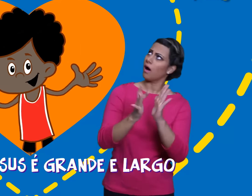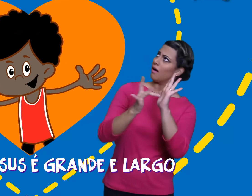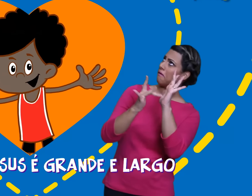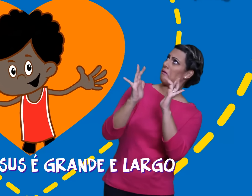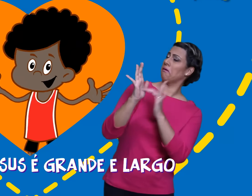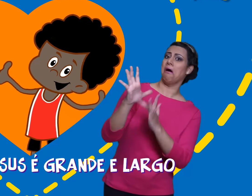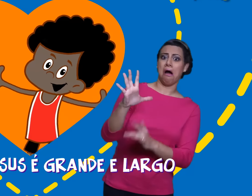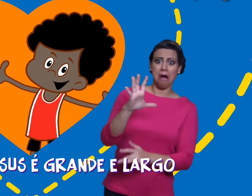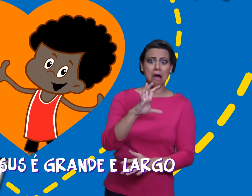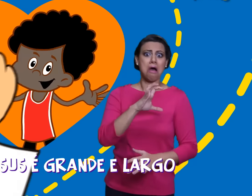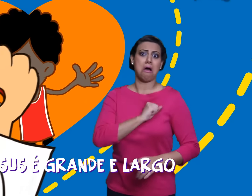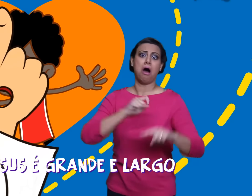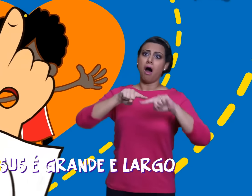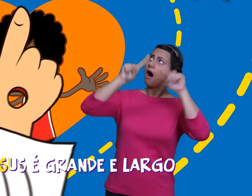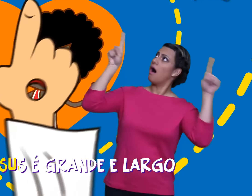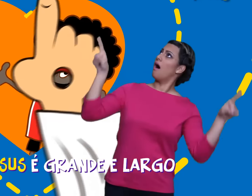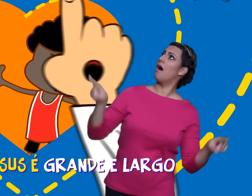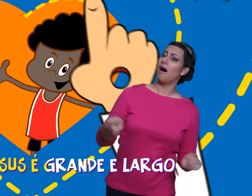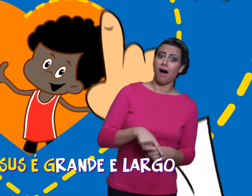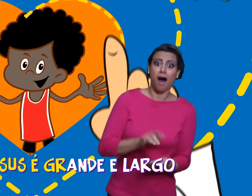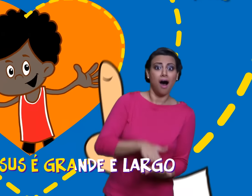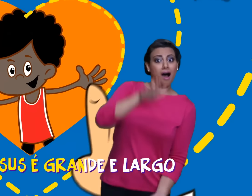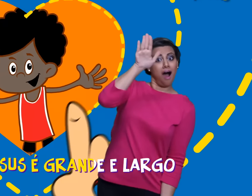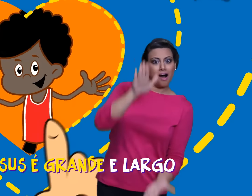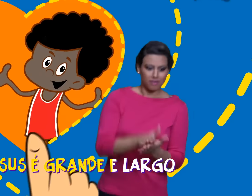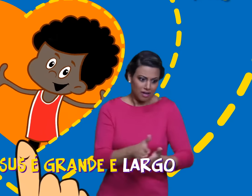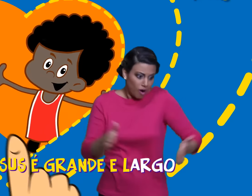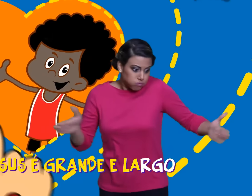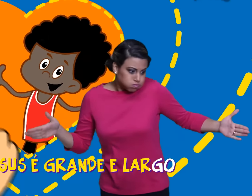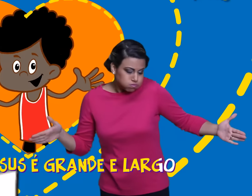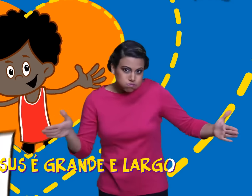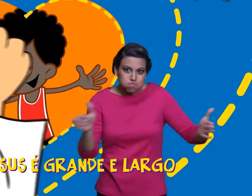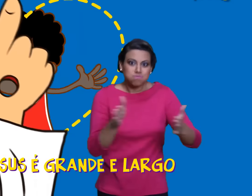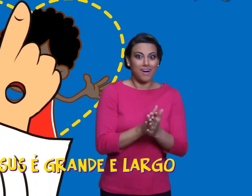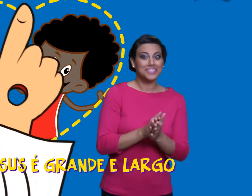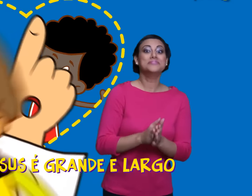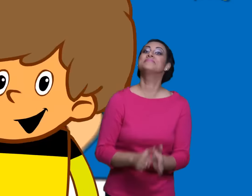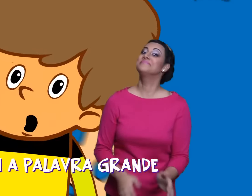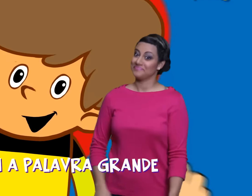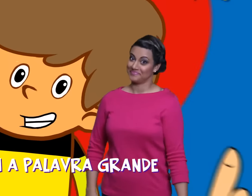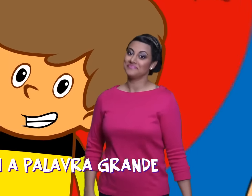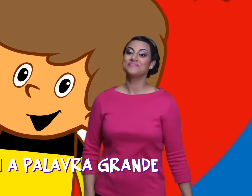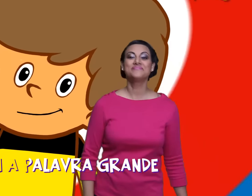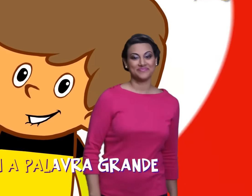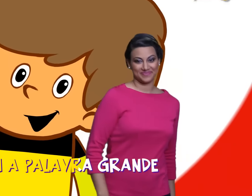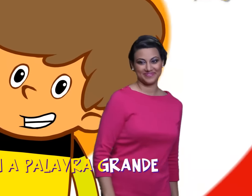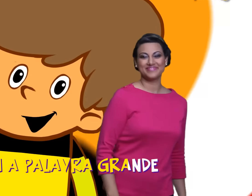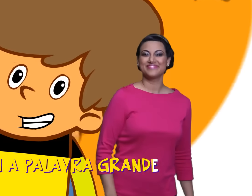THE LOVE OF JESUS IS BIG AND WIDE NOW WITHOUT THE WORD BIG